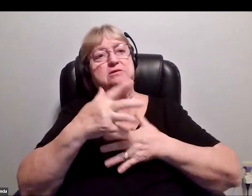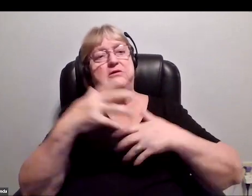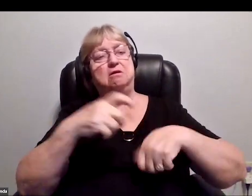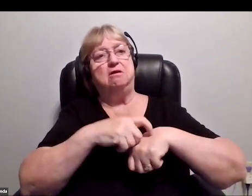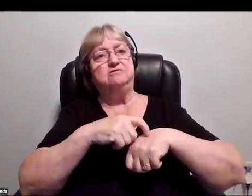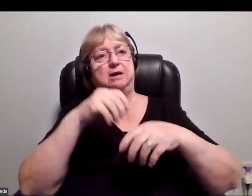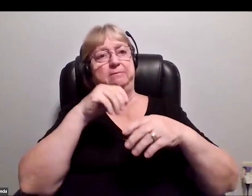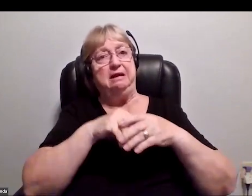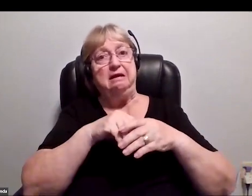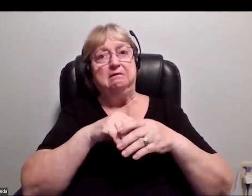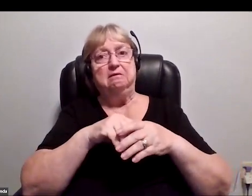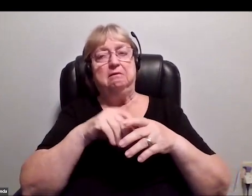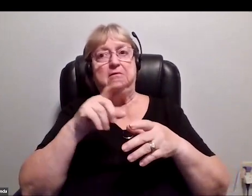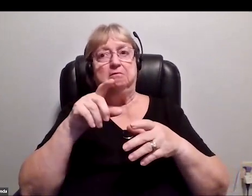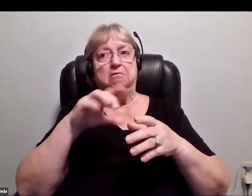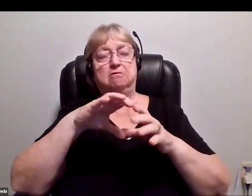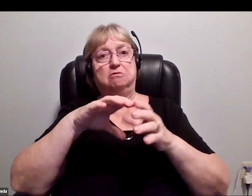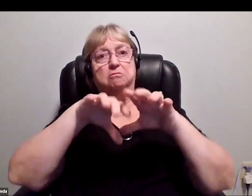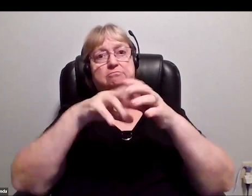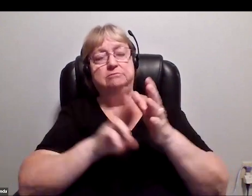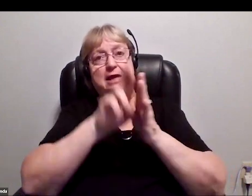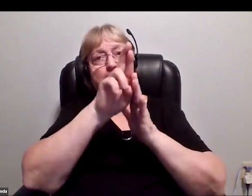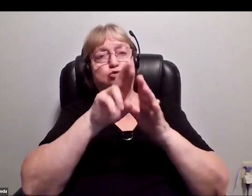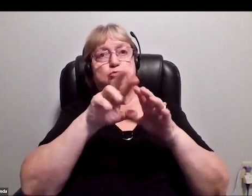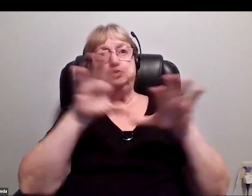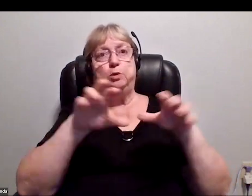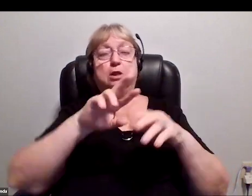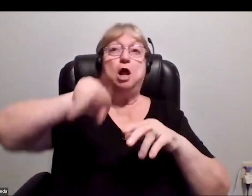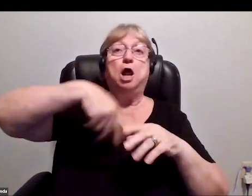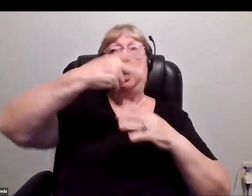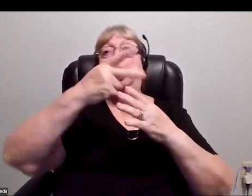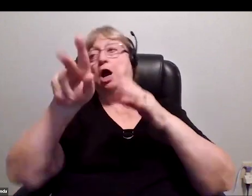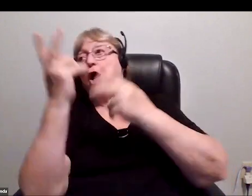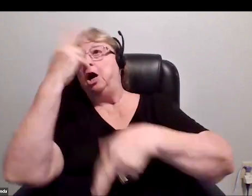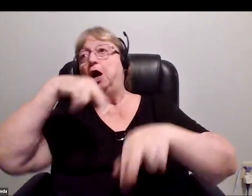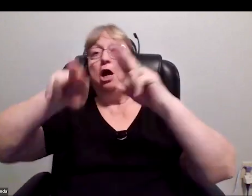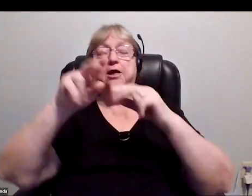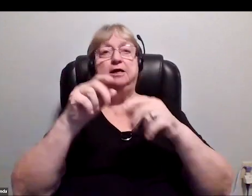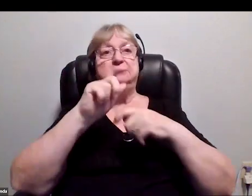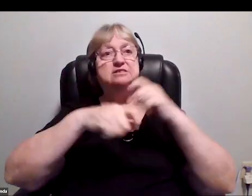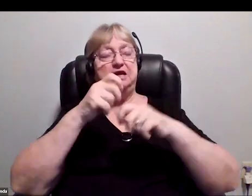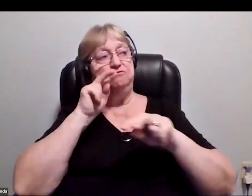in the capsule doing acrobatics instead of looking out of the window. I decided I was going to mostly look out of the window,